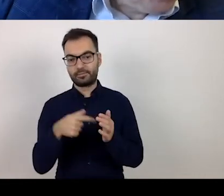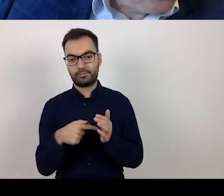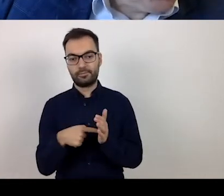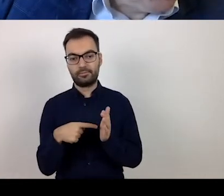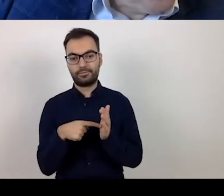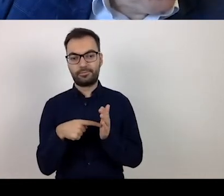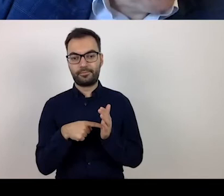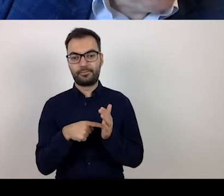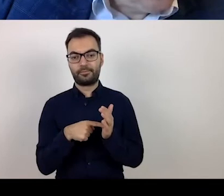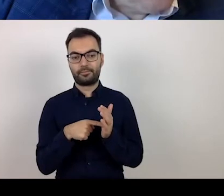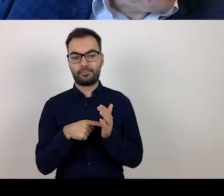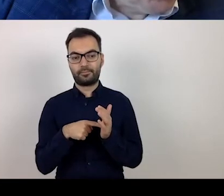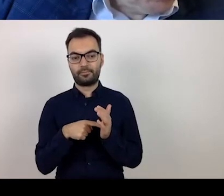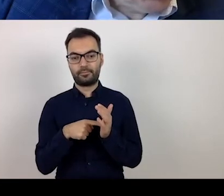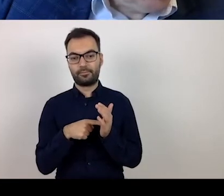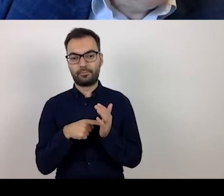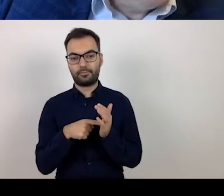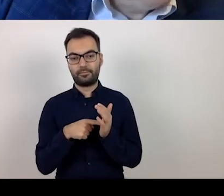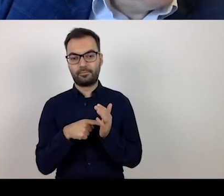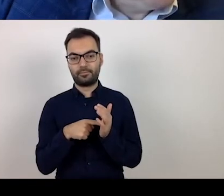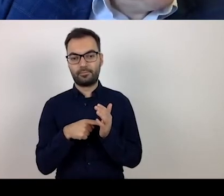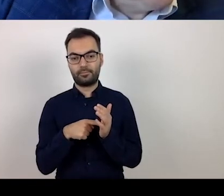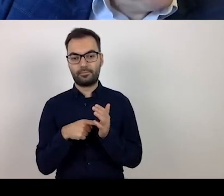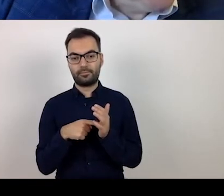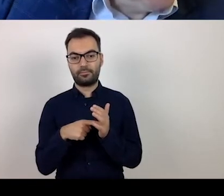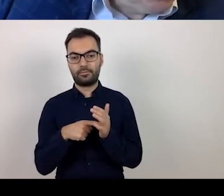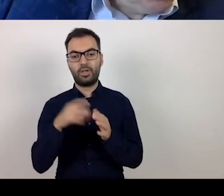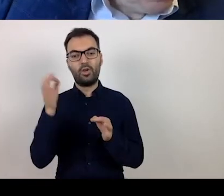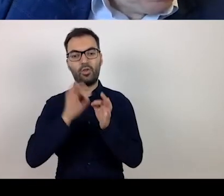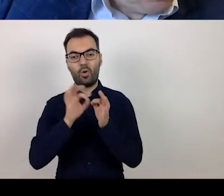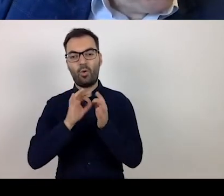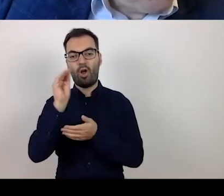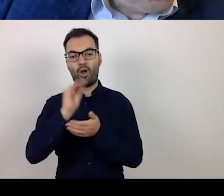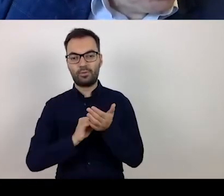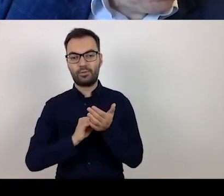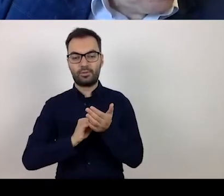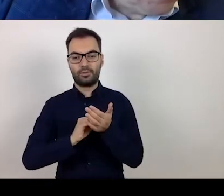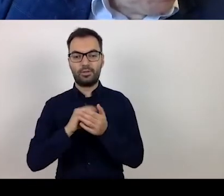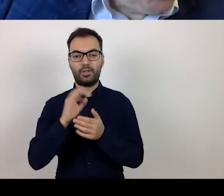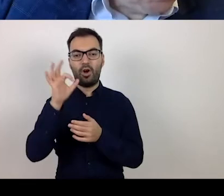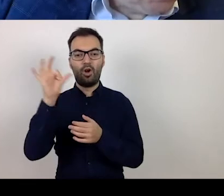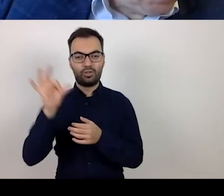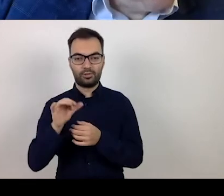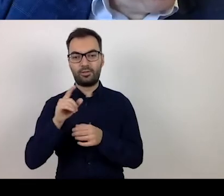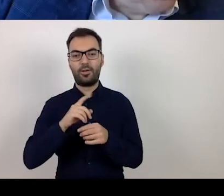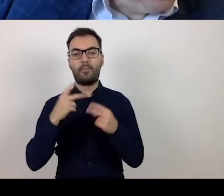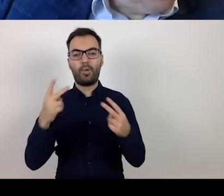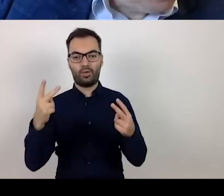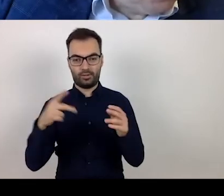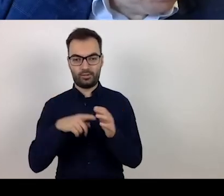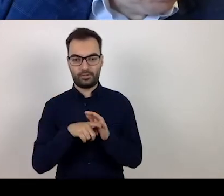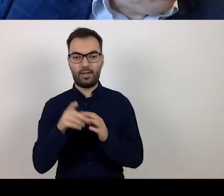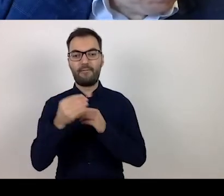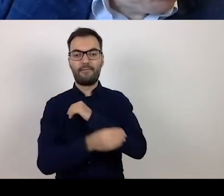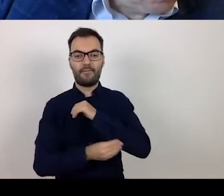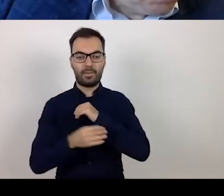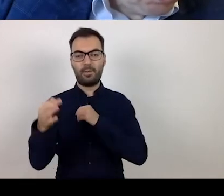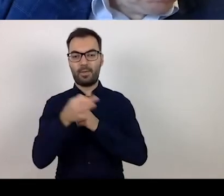of the priority axis for Warmia and Mazury